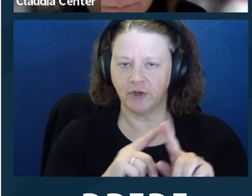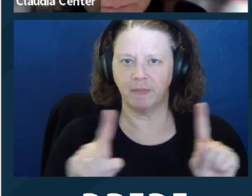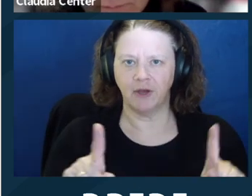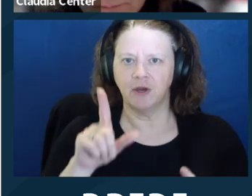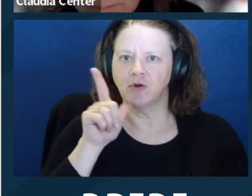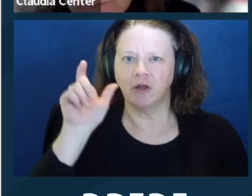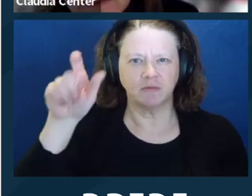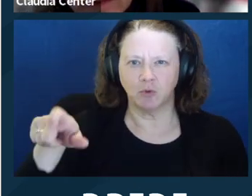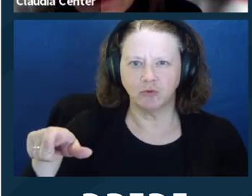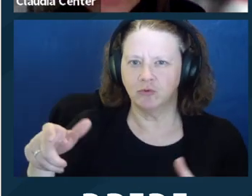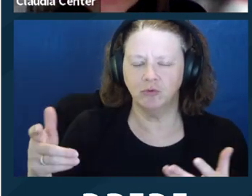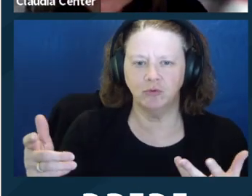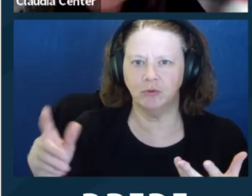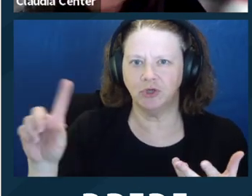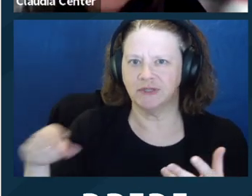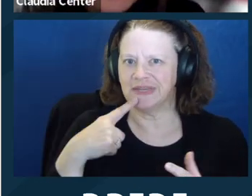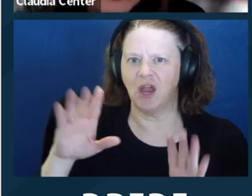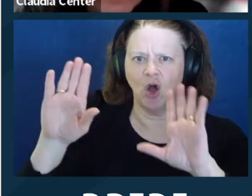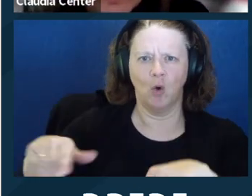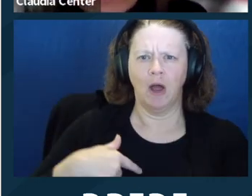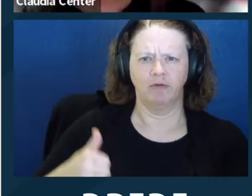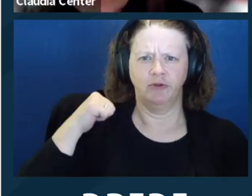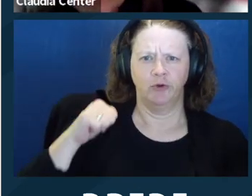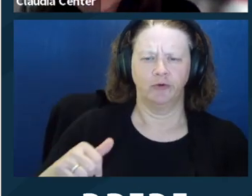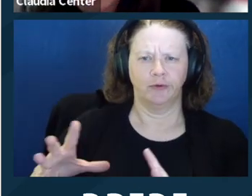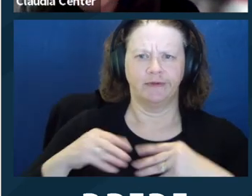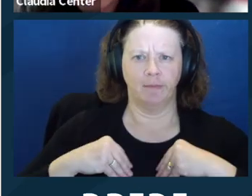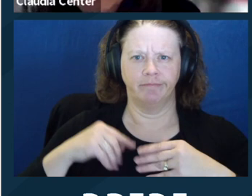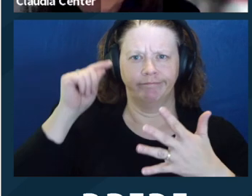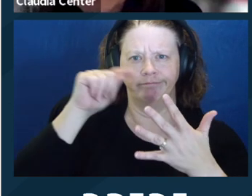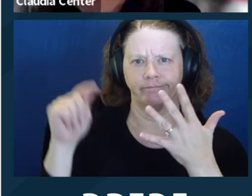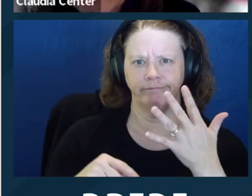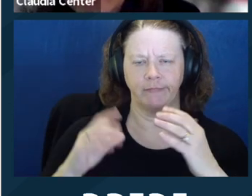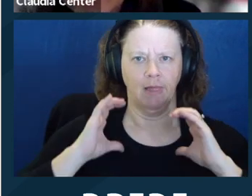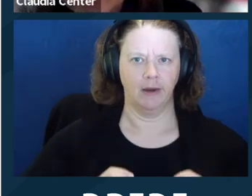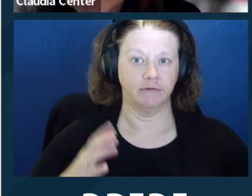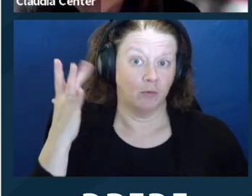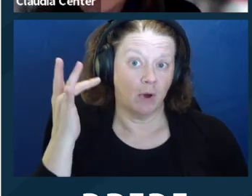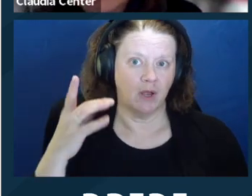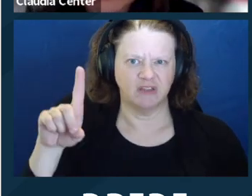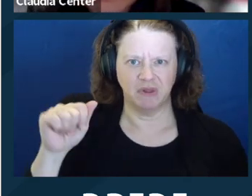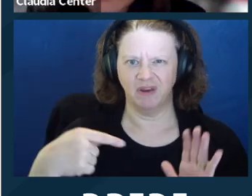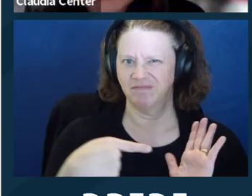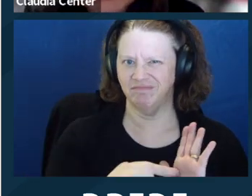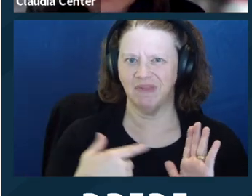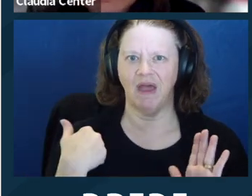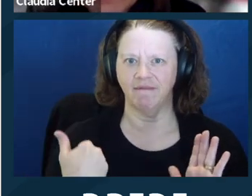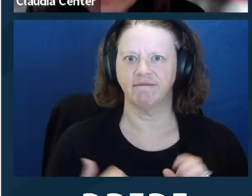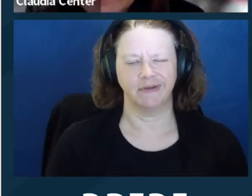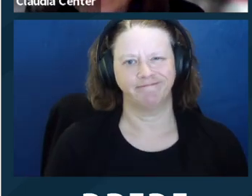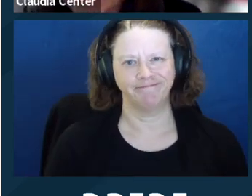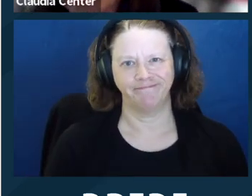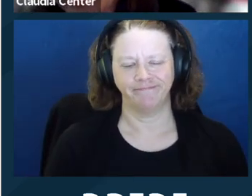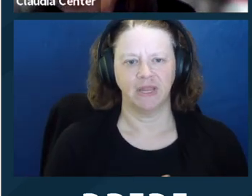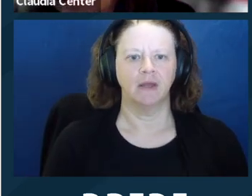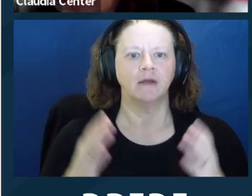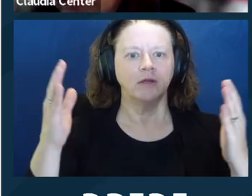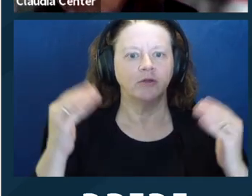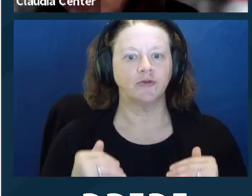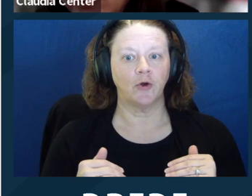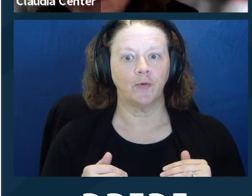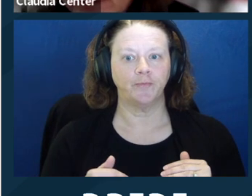Okay. So rule 1.2 is about the allocation of responsibility in a representation agreement